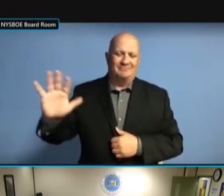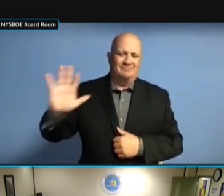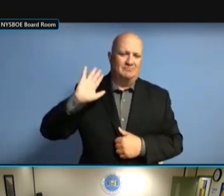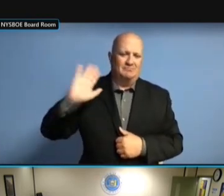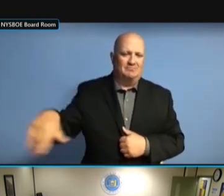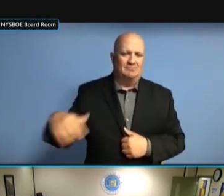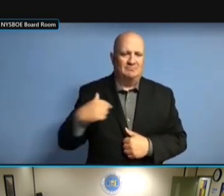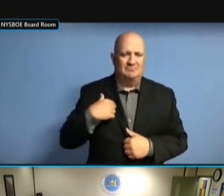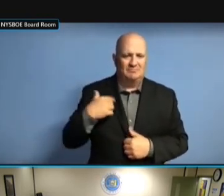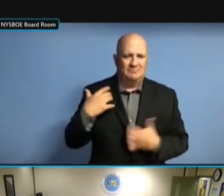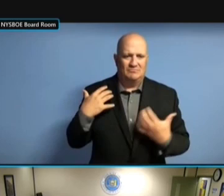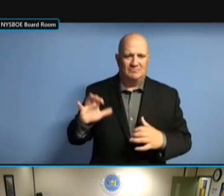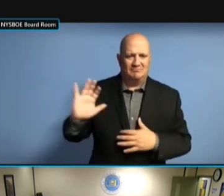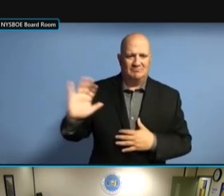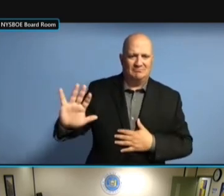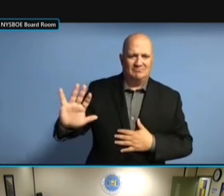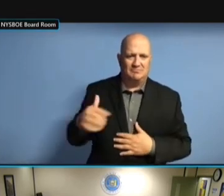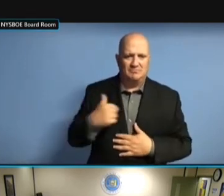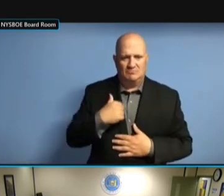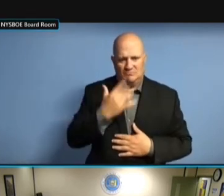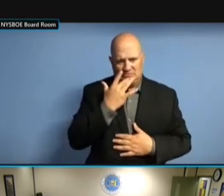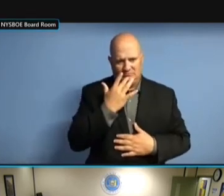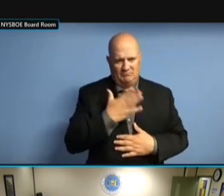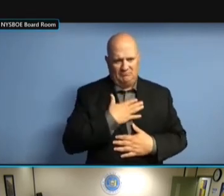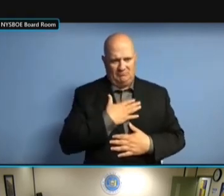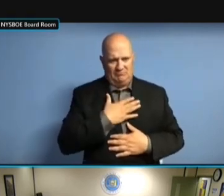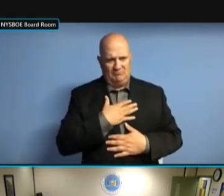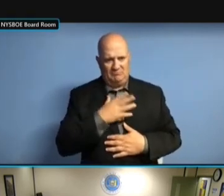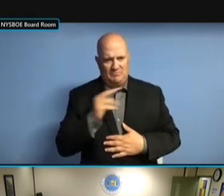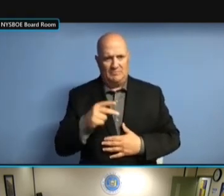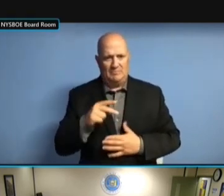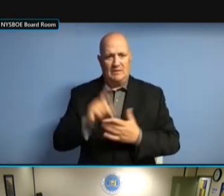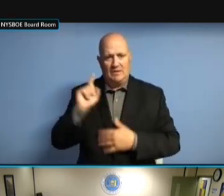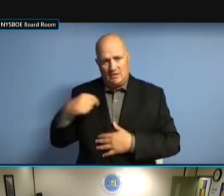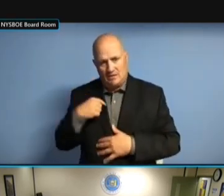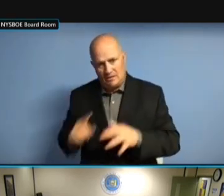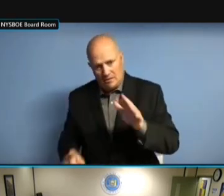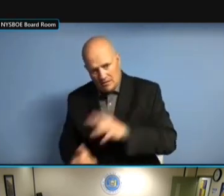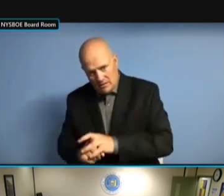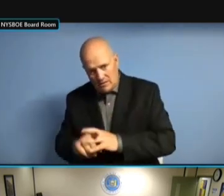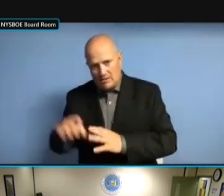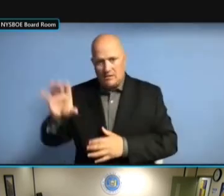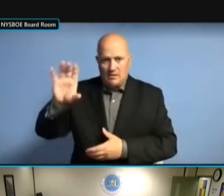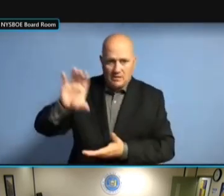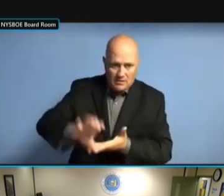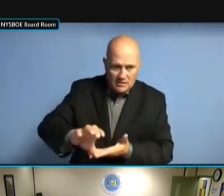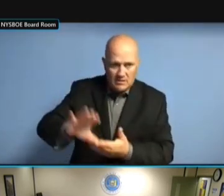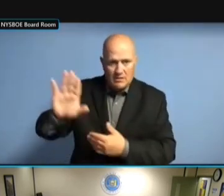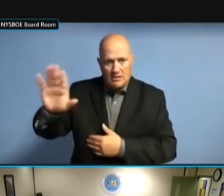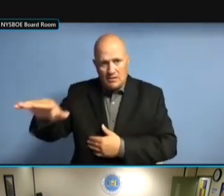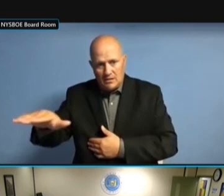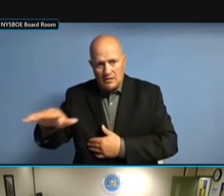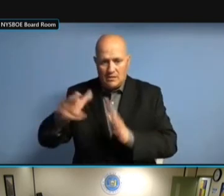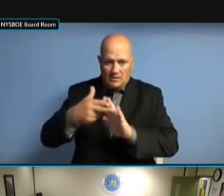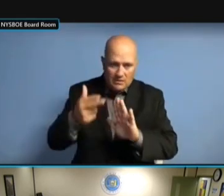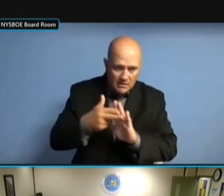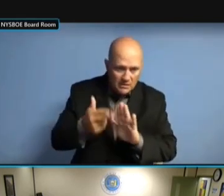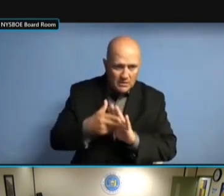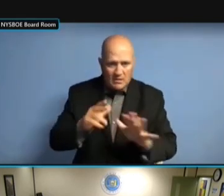TO REQUIRE ONE OF US TO TO REQUIRE ONE OF US TO PHYSICALLY TO REQUIRE ONE OF US TO PHYSICALLY BE TO REQUIRE ONE OF US TO PHYSICALLY BE THERE TO REQUIRE ONE OF US TO PHYSICALLY BE THERE TO TO REQUIRE ONE OF US TO PHYSICALLY BE THERE TO PUT TO REQUIRE ONE OF US TO PHYSICALLY BE THERE TO PUT THE PHYSICALLY BE THERE TO PUT THE PHYSICALLY BE THERE TO PUT THE LABELS PHYSICALLY BE THERE TO PUT THE LABELS ON PHYSICALLY BE THERE TO PUT THE LABELS ON AND PHYSICALLY BE THERE TO PUT THE LABELS ON AND EVERYTHING PHYSICALLY BE THERE TO PUT THE LABELS ON AND EVERYTHING ELSE, LABELS ON AND EVERYTHING ELSE, LABELS ON AND EVERYTHING ELSE, WHICH LABELS ON AND EVERYTHING ELSE, WHICH WE LABELS ON AND EVERYTHING ELSE, WHICH WE MIGHT